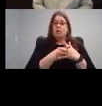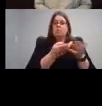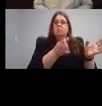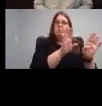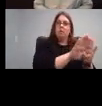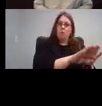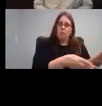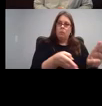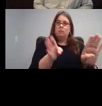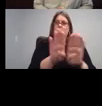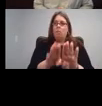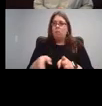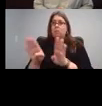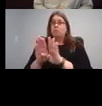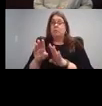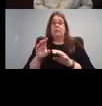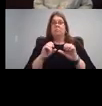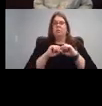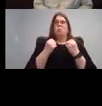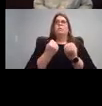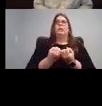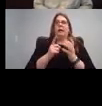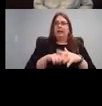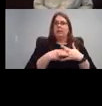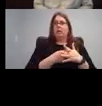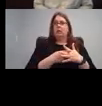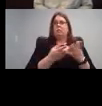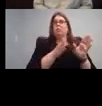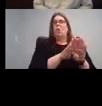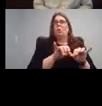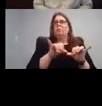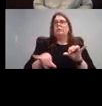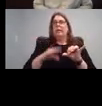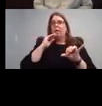shutting down due to the COVID-19 pandemic. Johanna and I